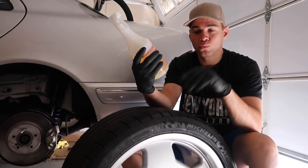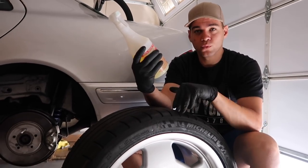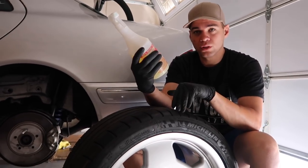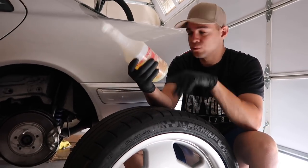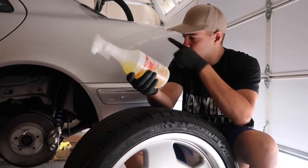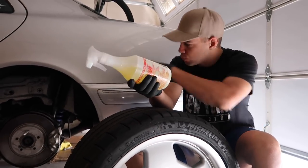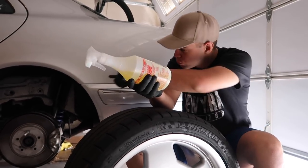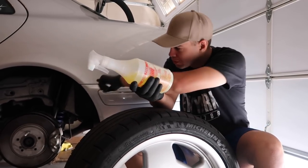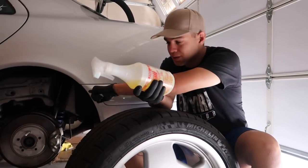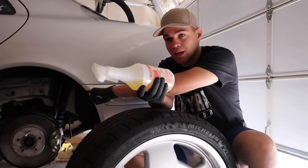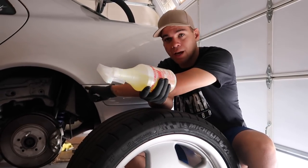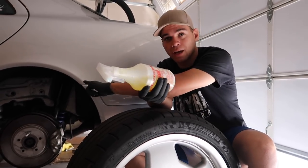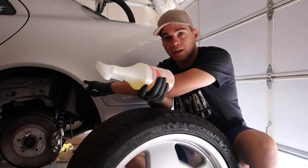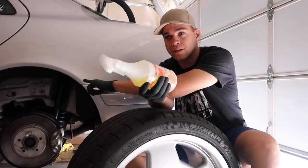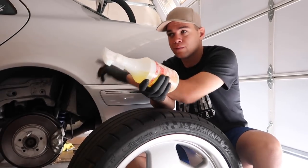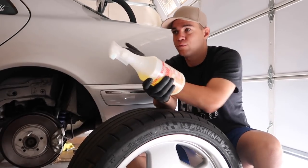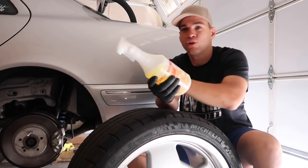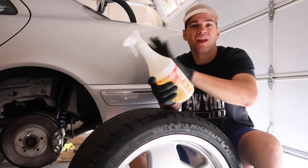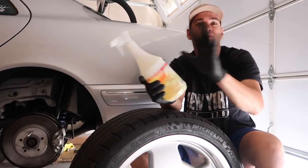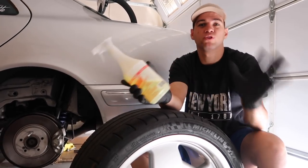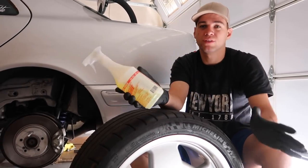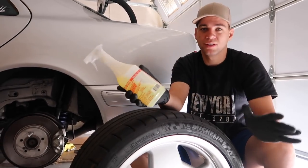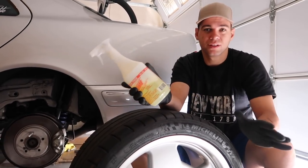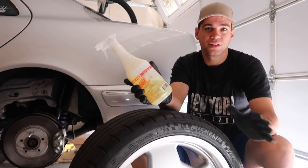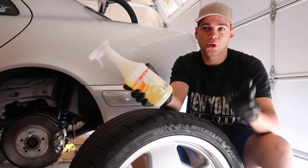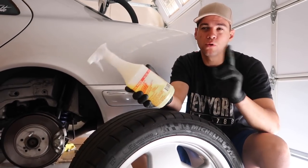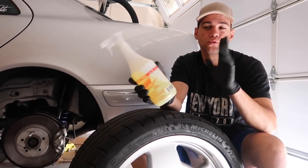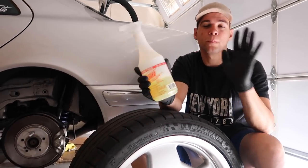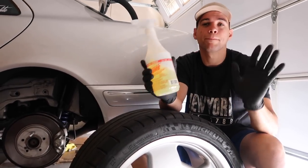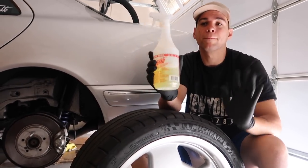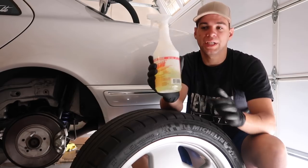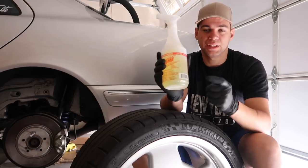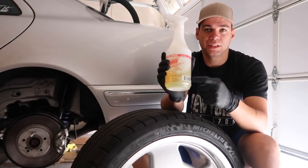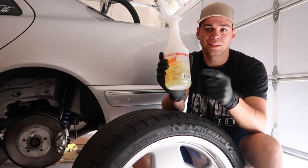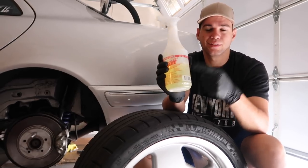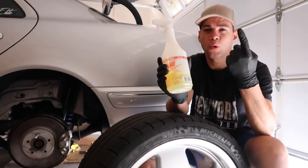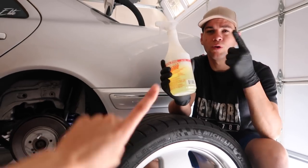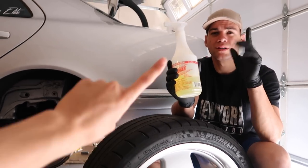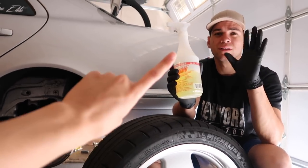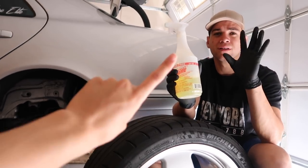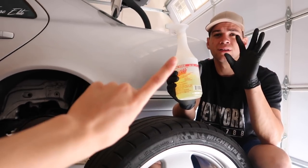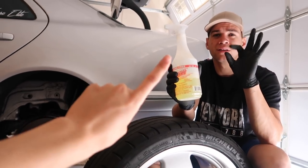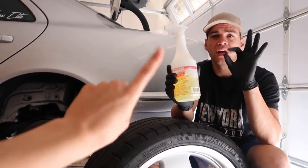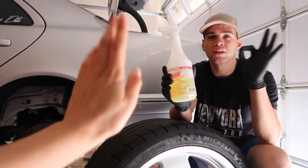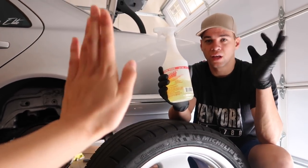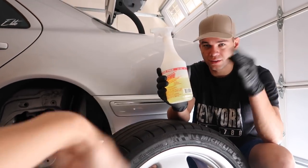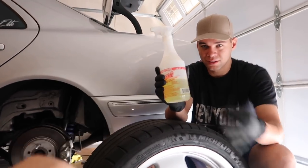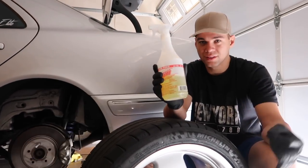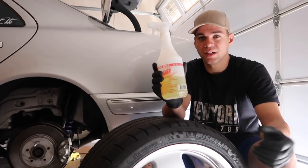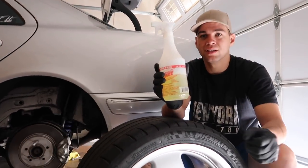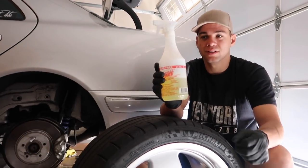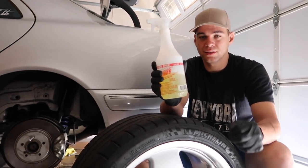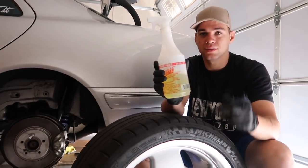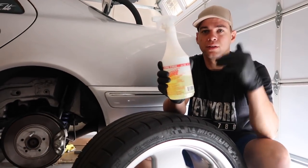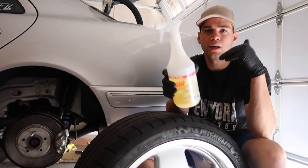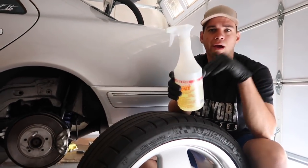R: and for the wheels, and for inside the arches, everything! This is amazing R: and it's only 99 cents each!